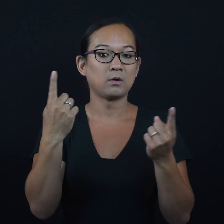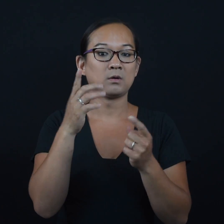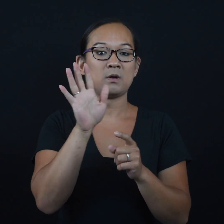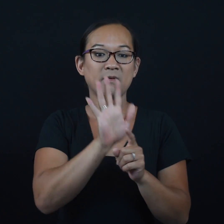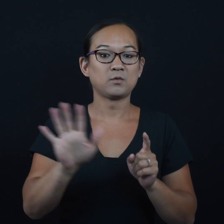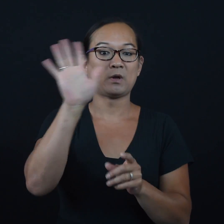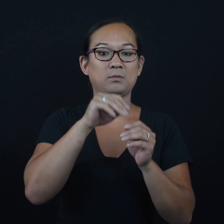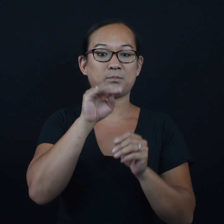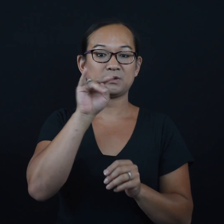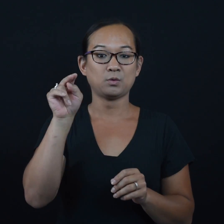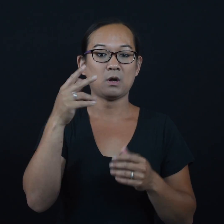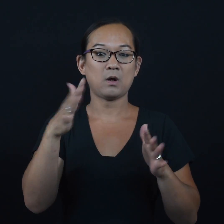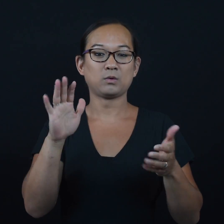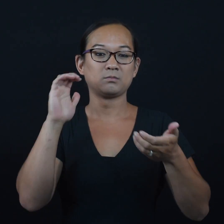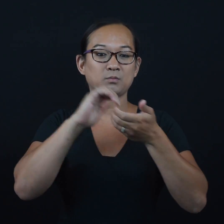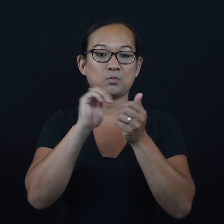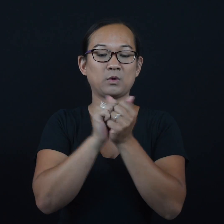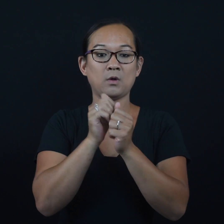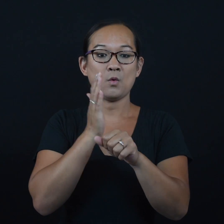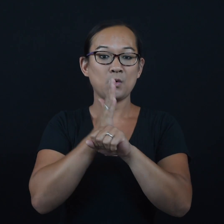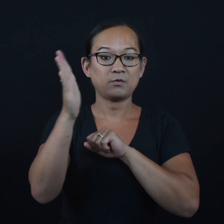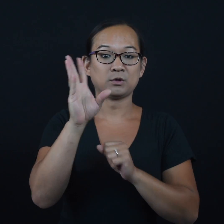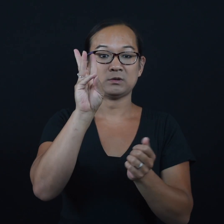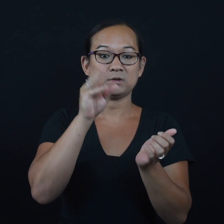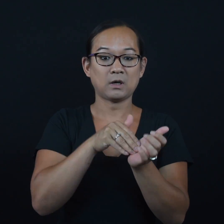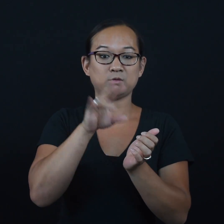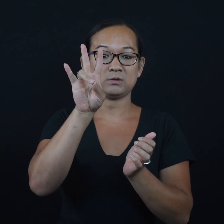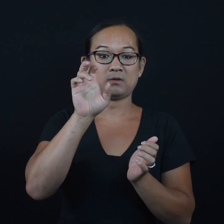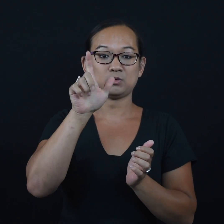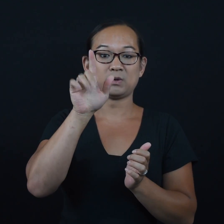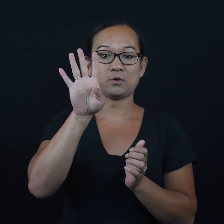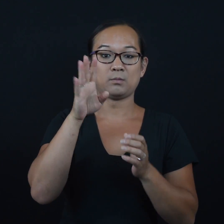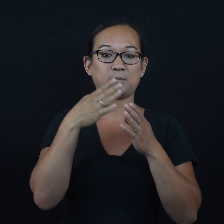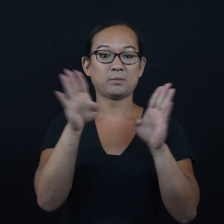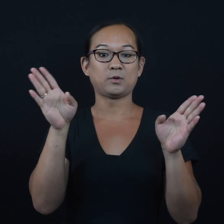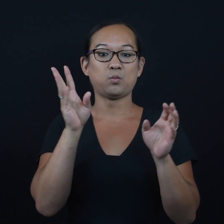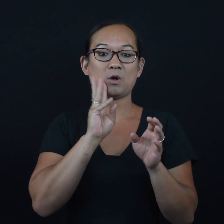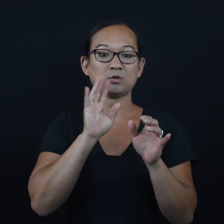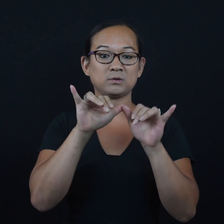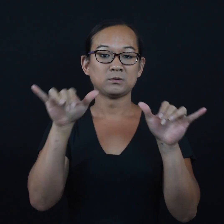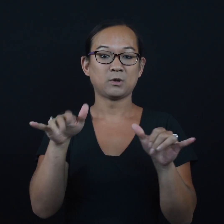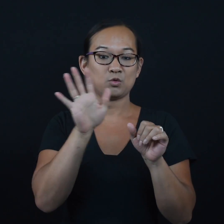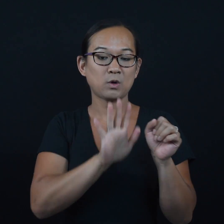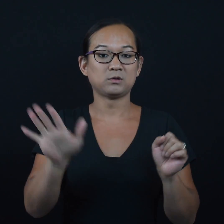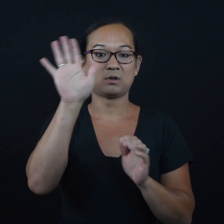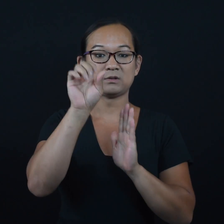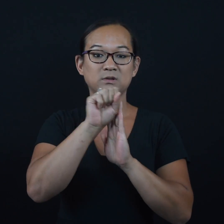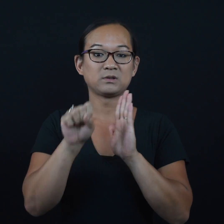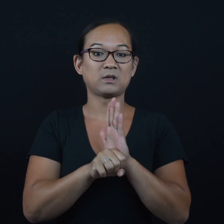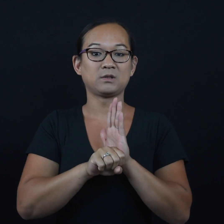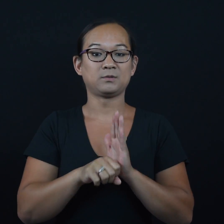everywhere in Minnesota, in partnership with 6,724 public water systems across